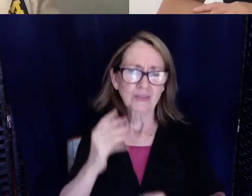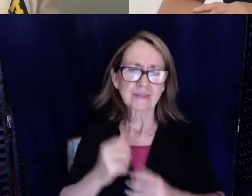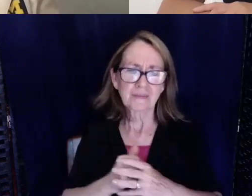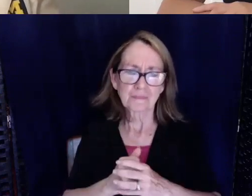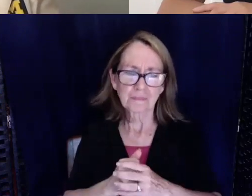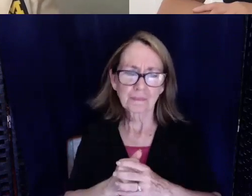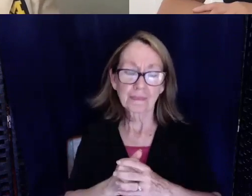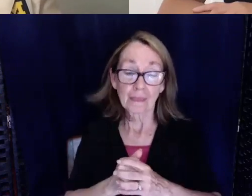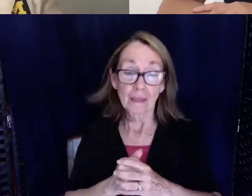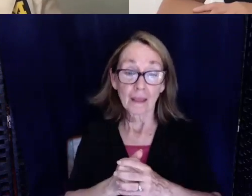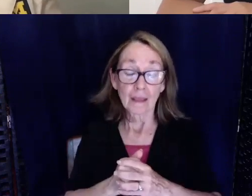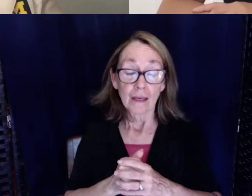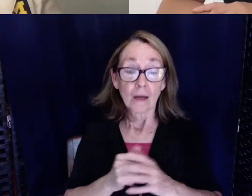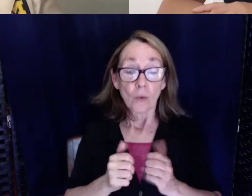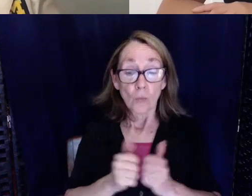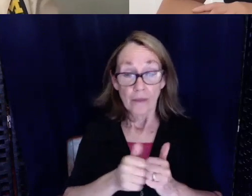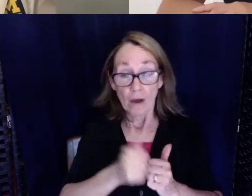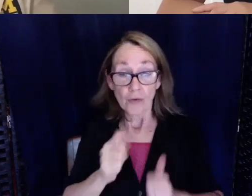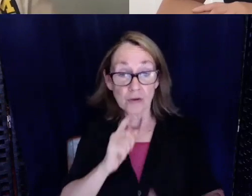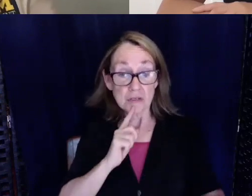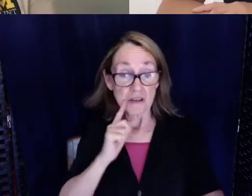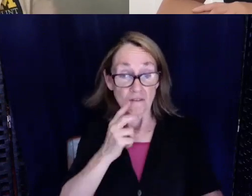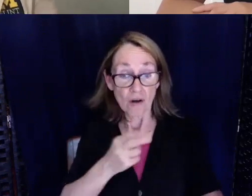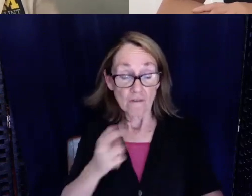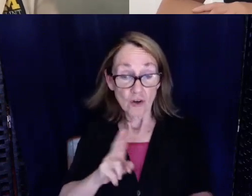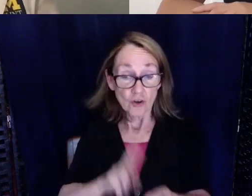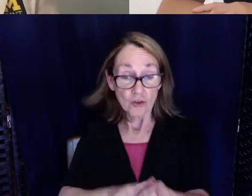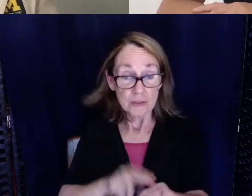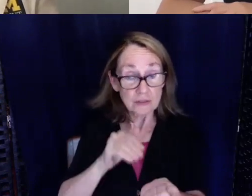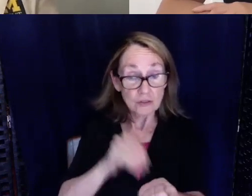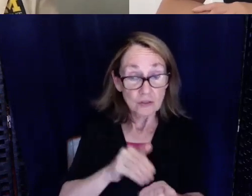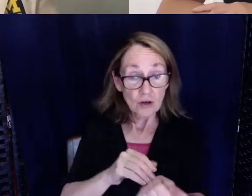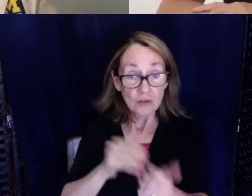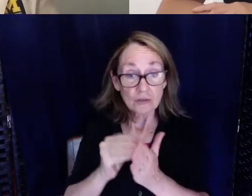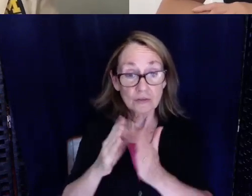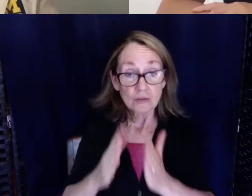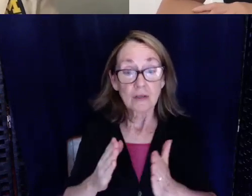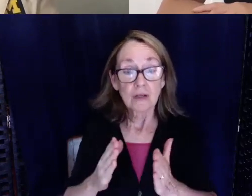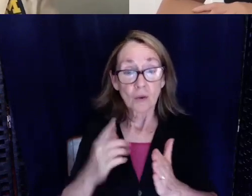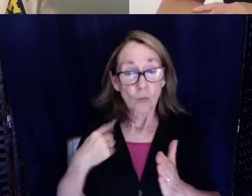hard of hearing nurses and doctors and students and we are struggling right now.